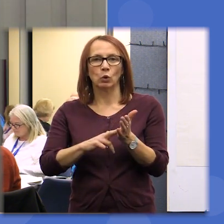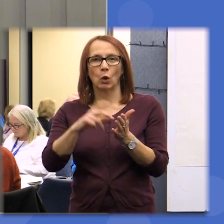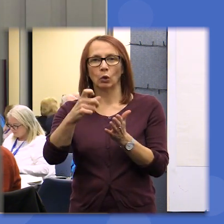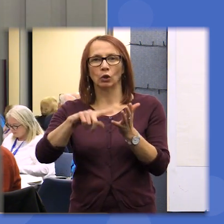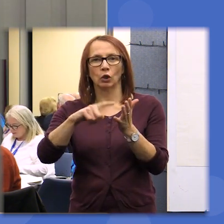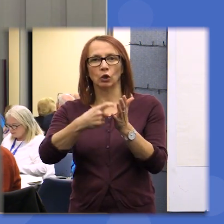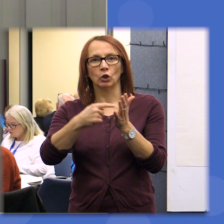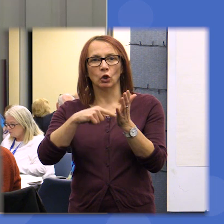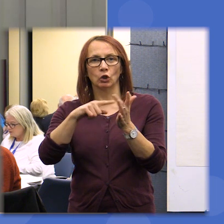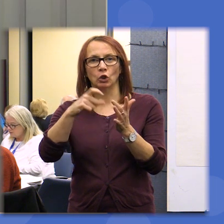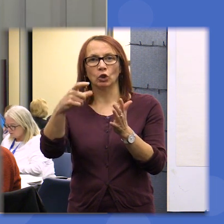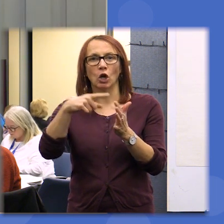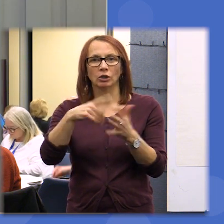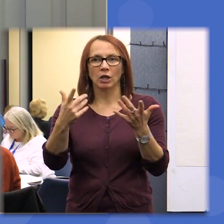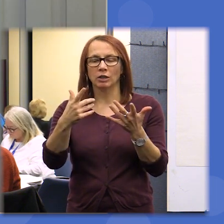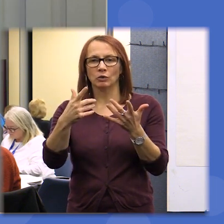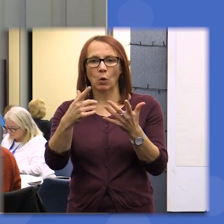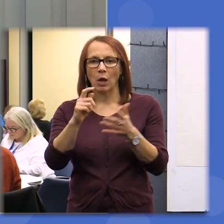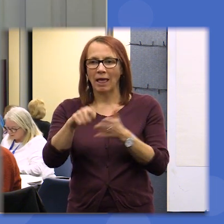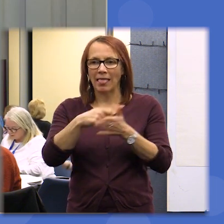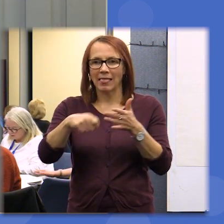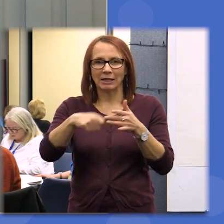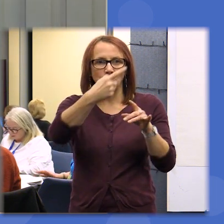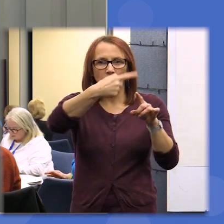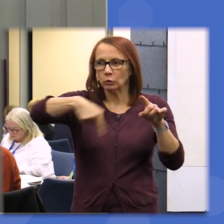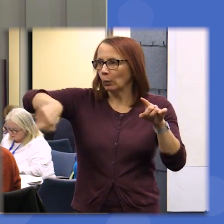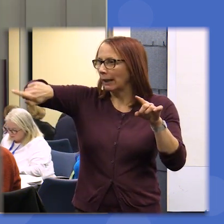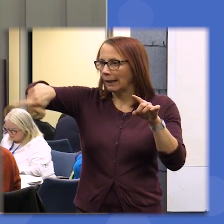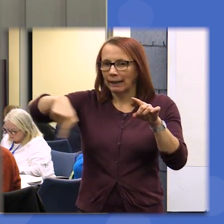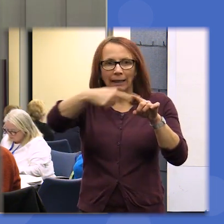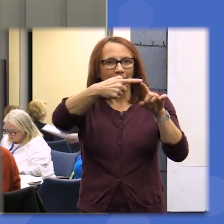can give you the results of the vote which are on the slide that in a moment